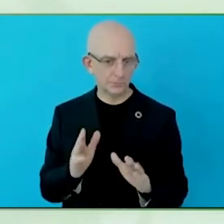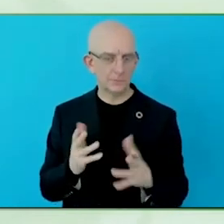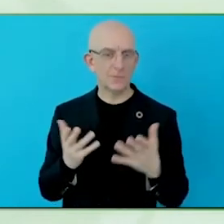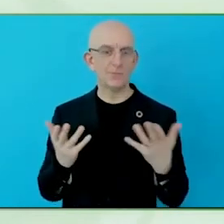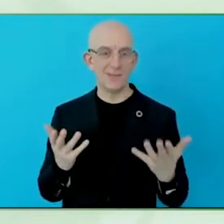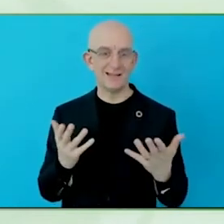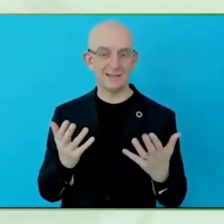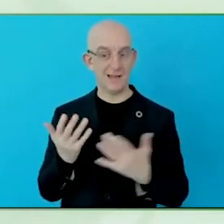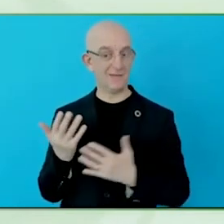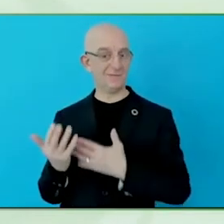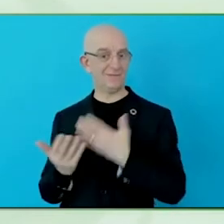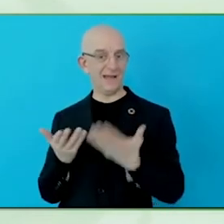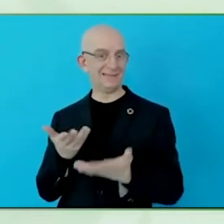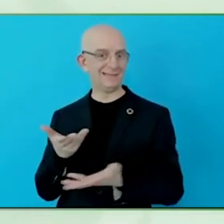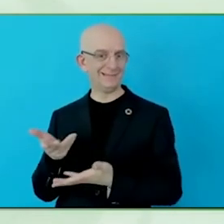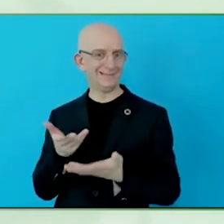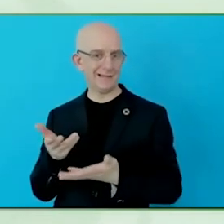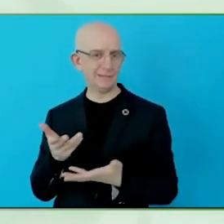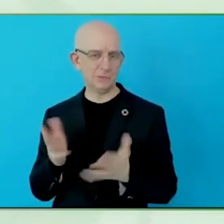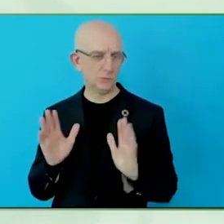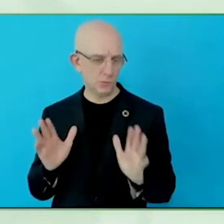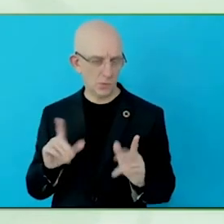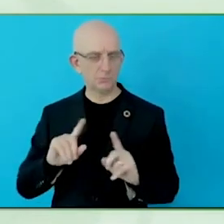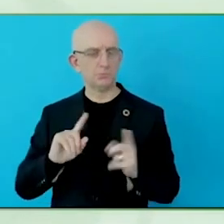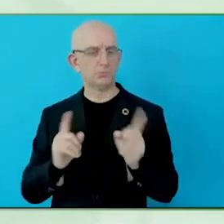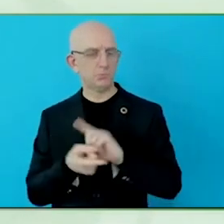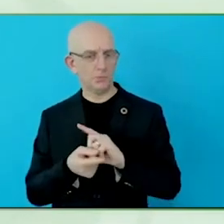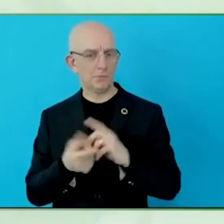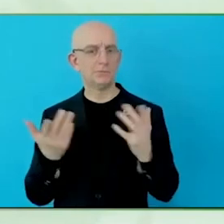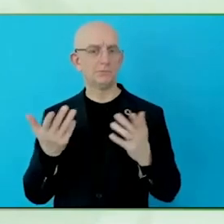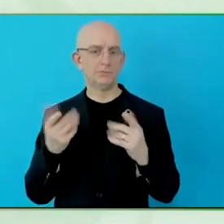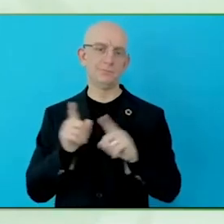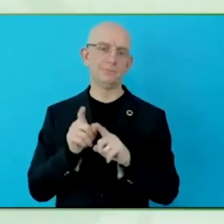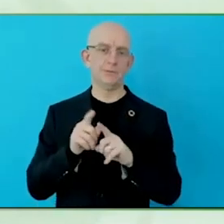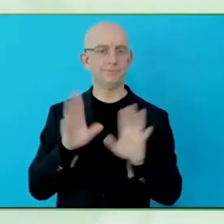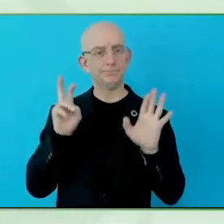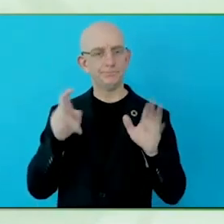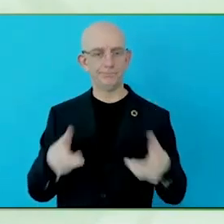And I am going to start off with the question which is really where